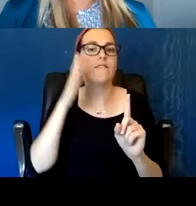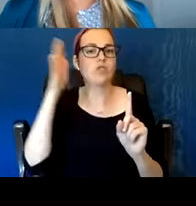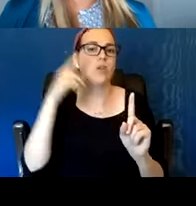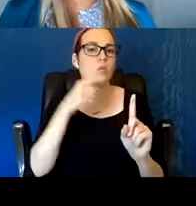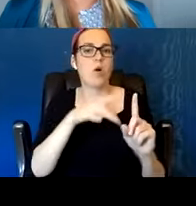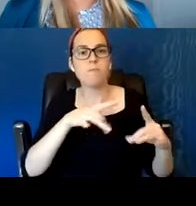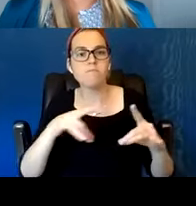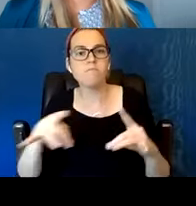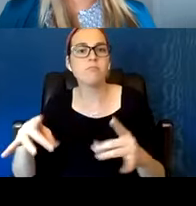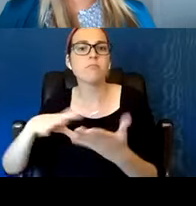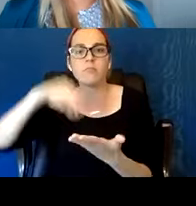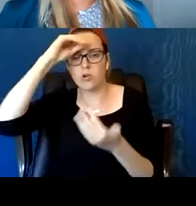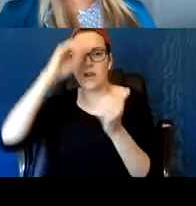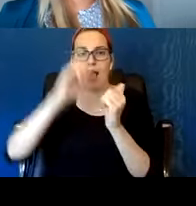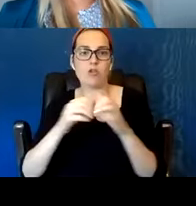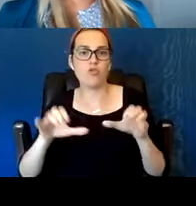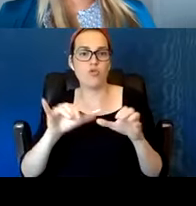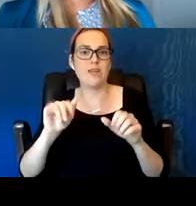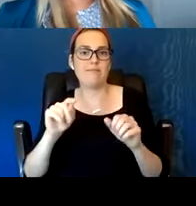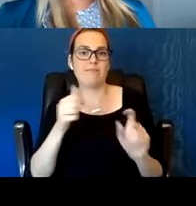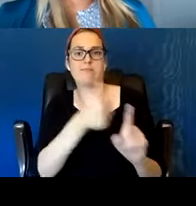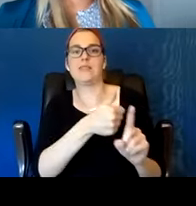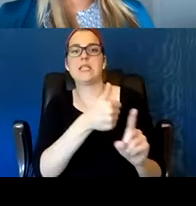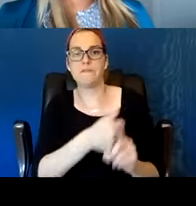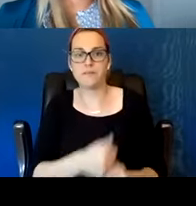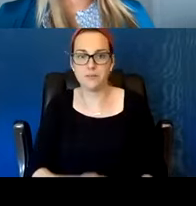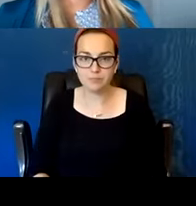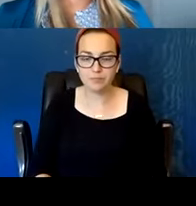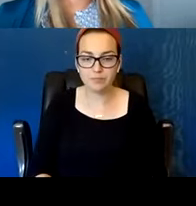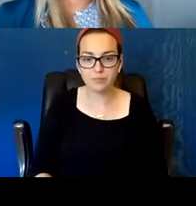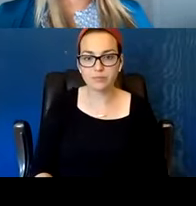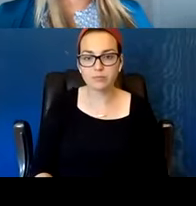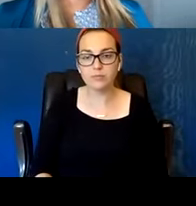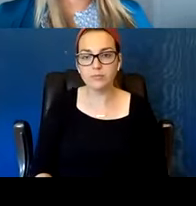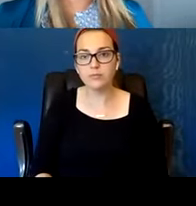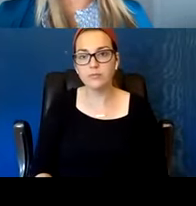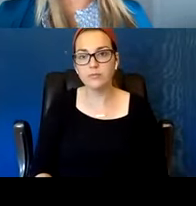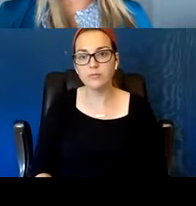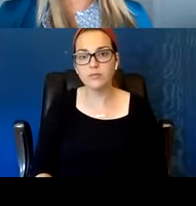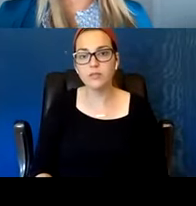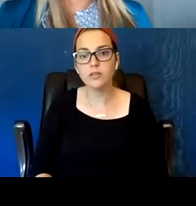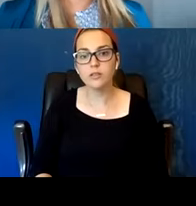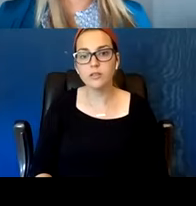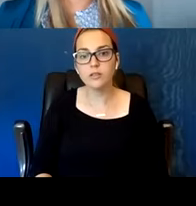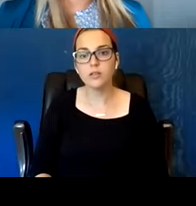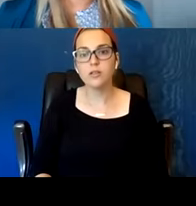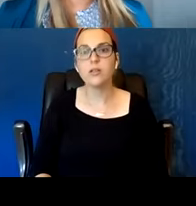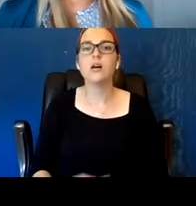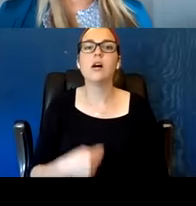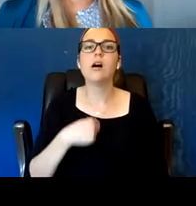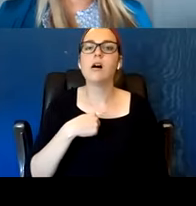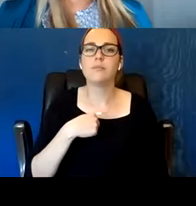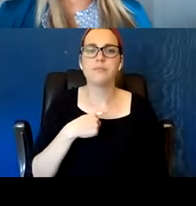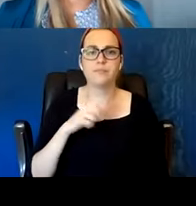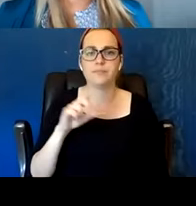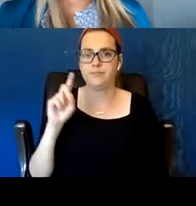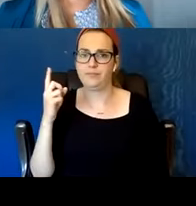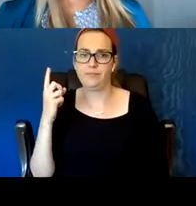and not just be a numbers for sure. You can't just go out there and meet the quota,